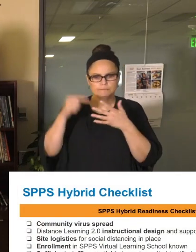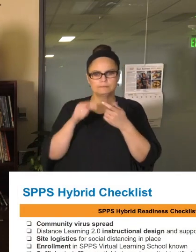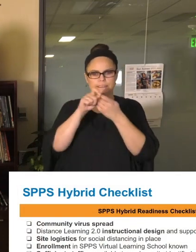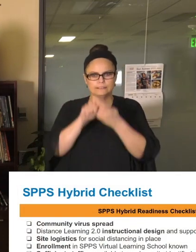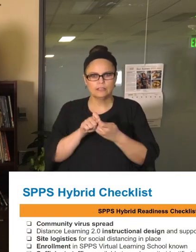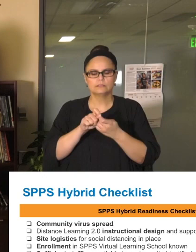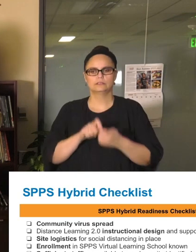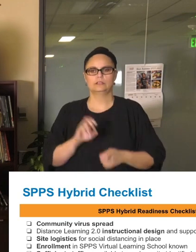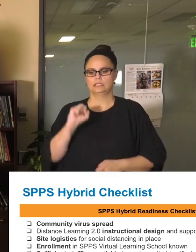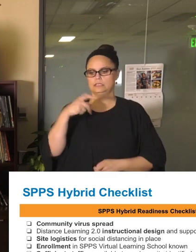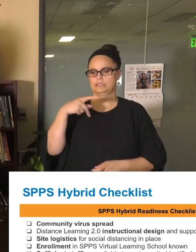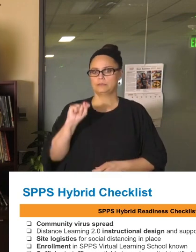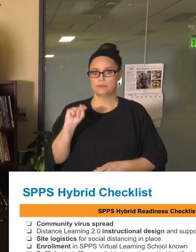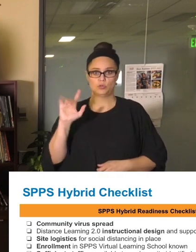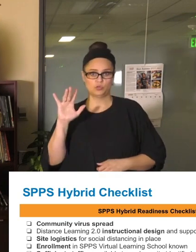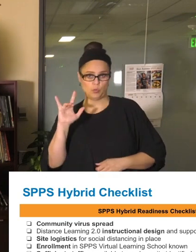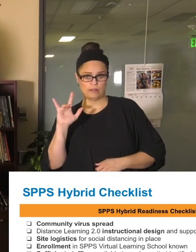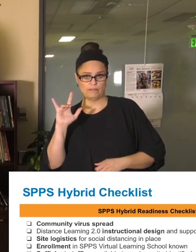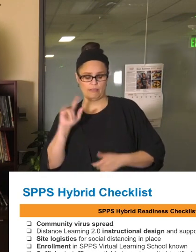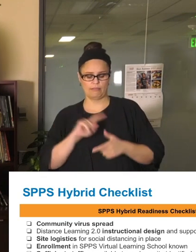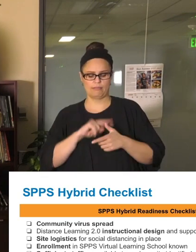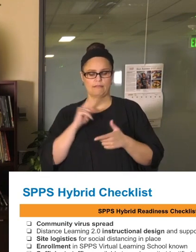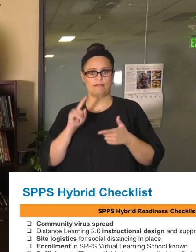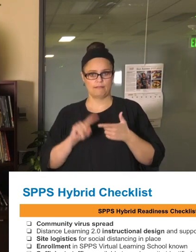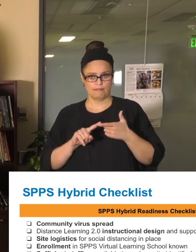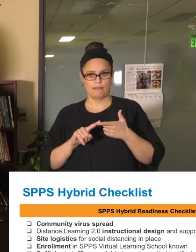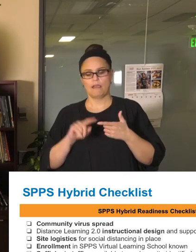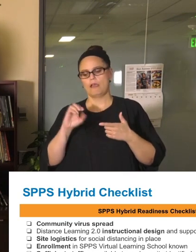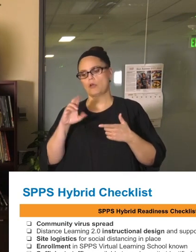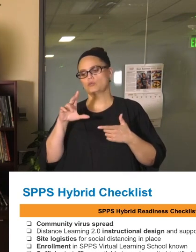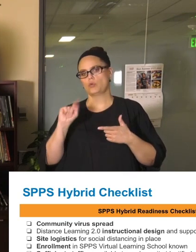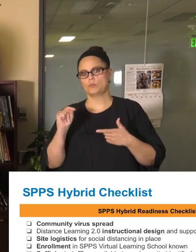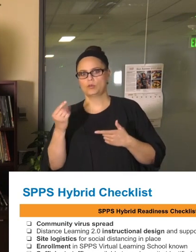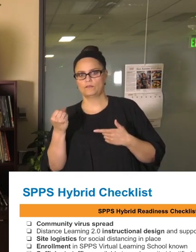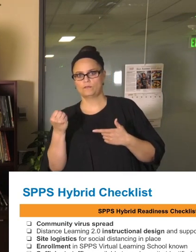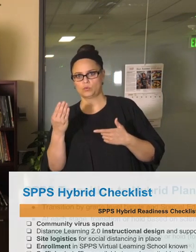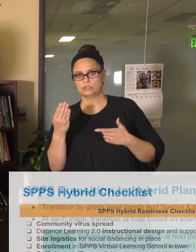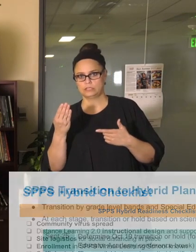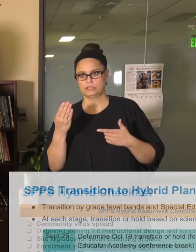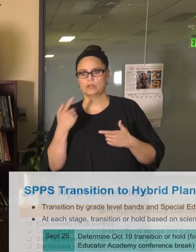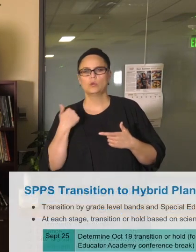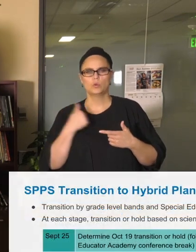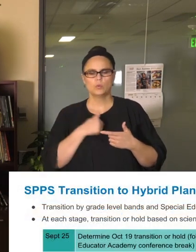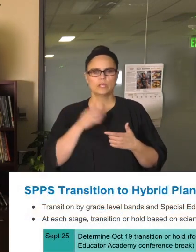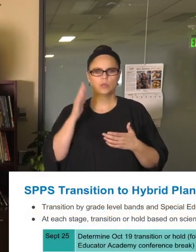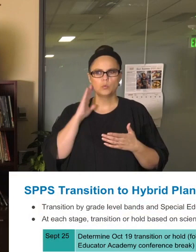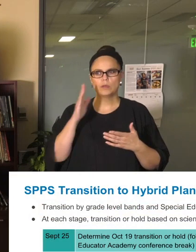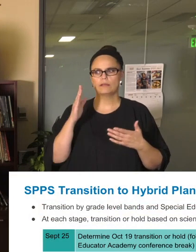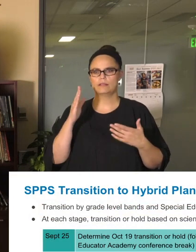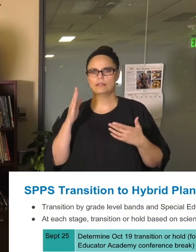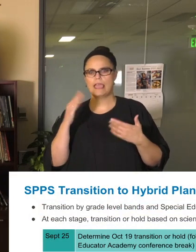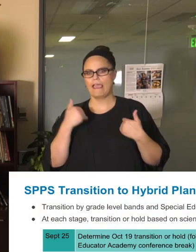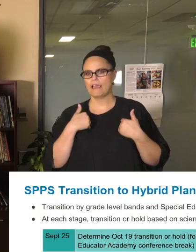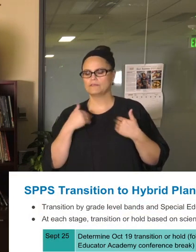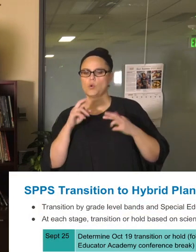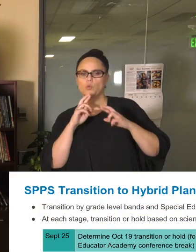September 25th and October 14th that we have already selected that will be status or readiness report dates for us.